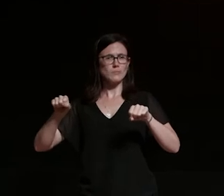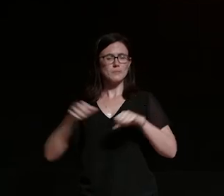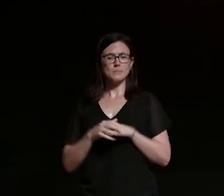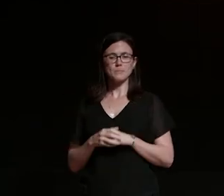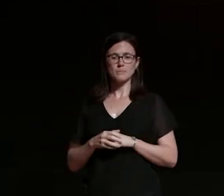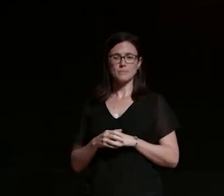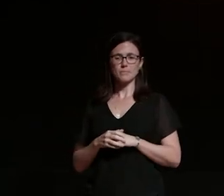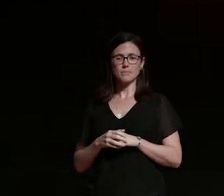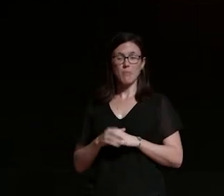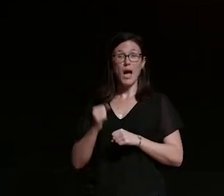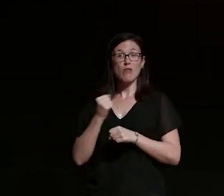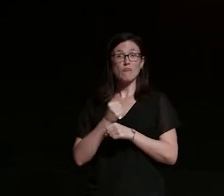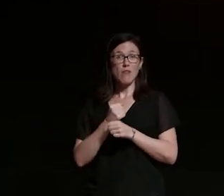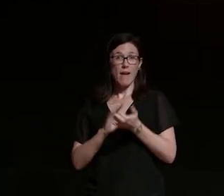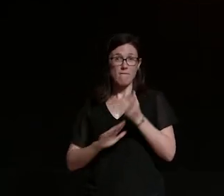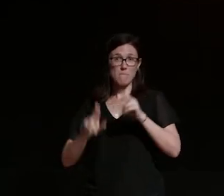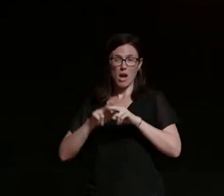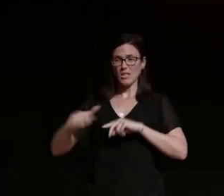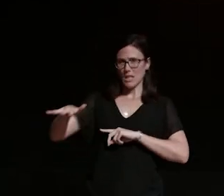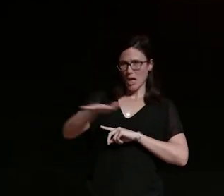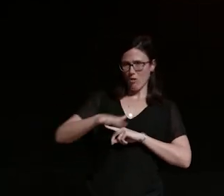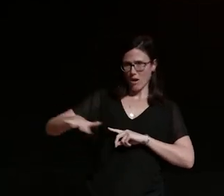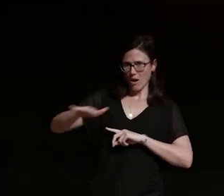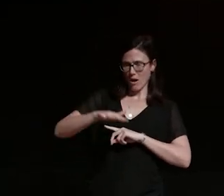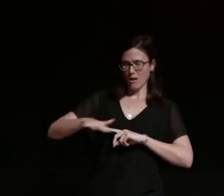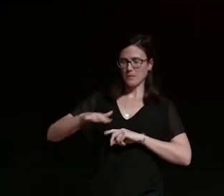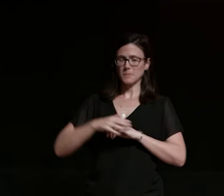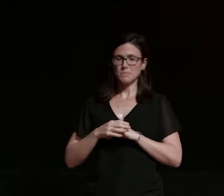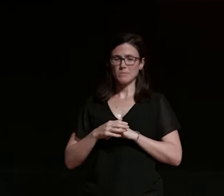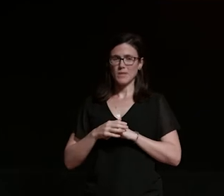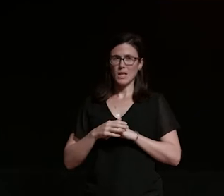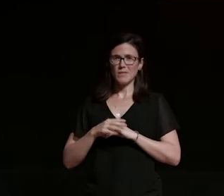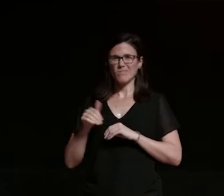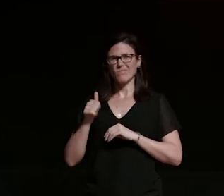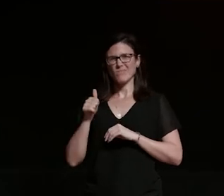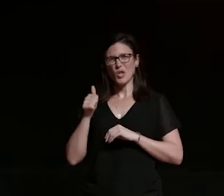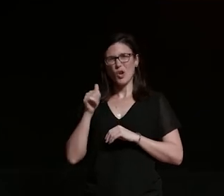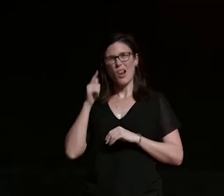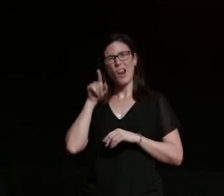around my grandparents suburb sort of suburb is a strong word it's more of a shire local reserve